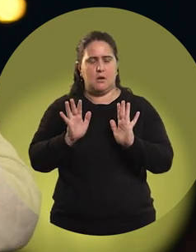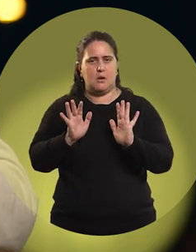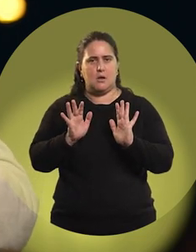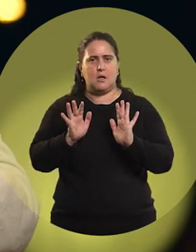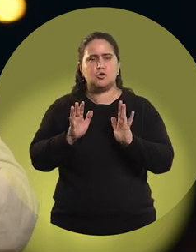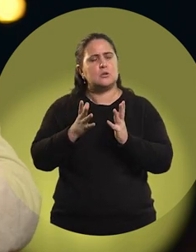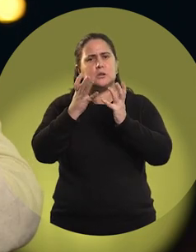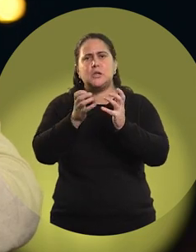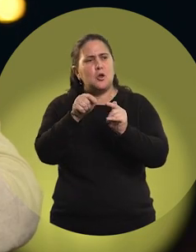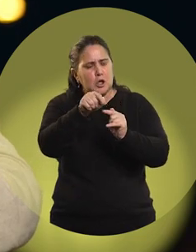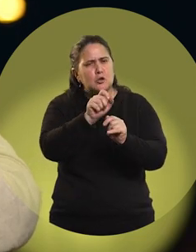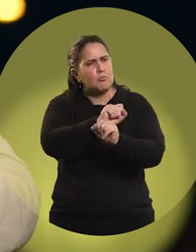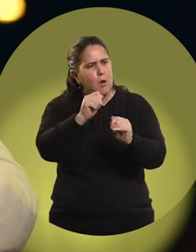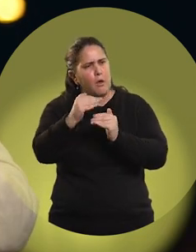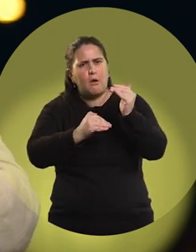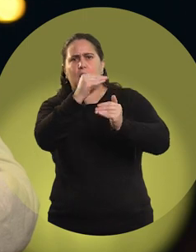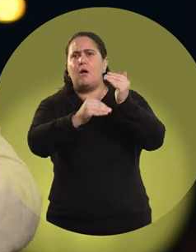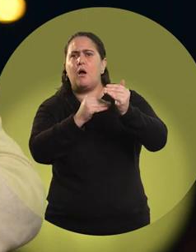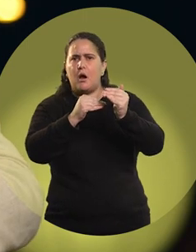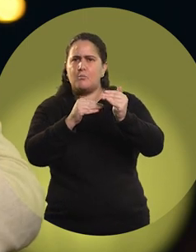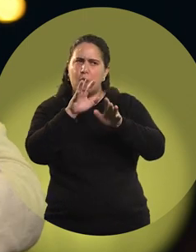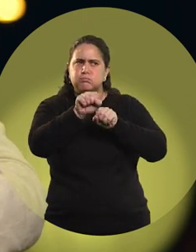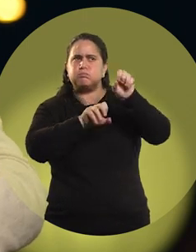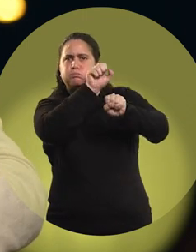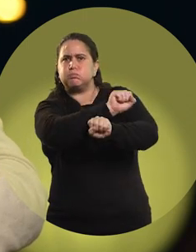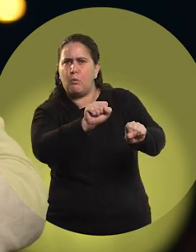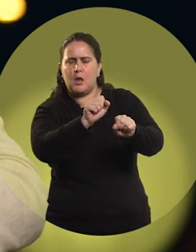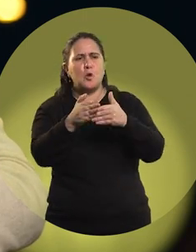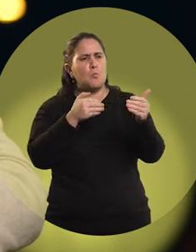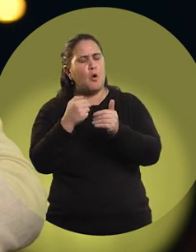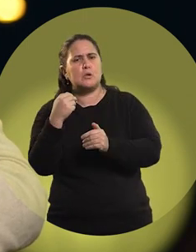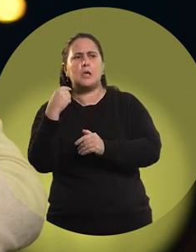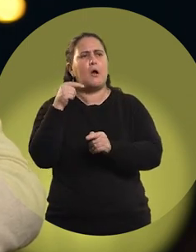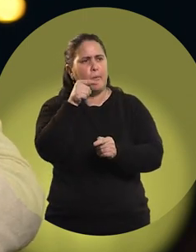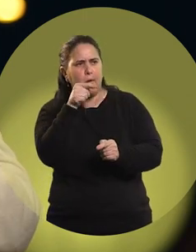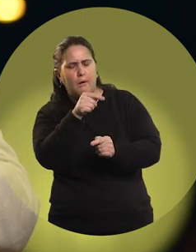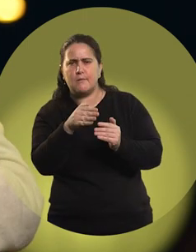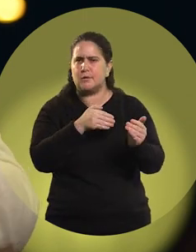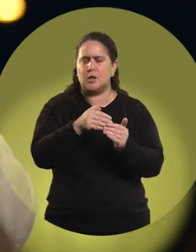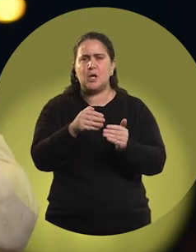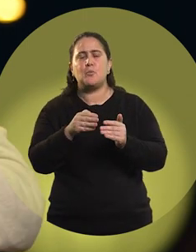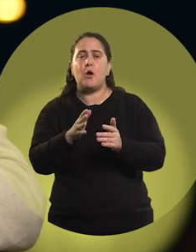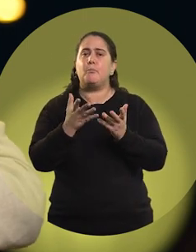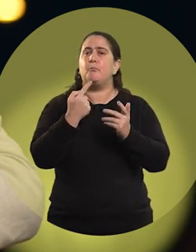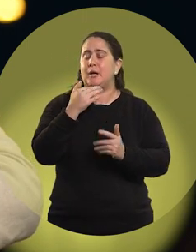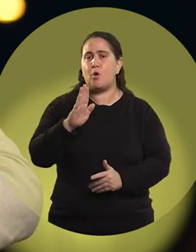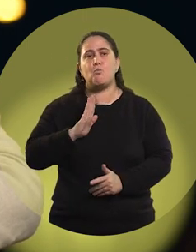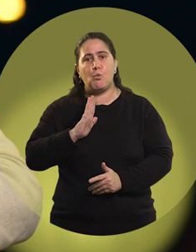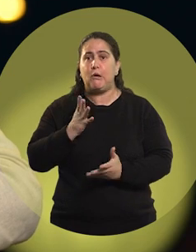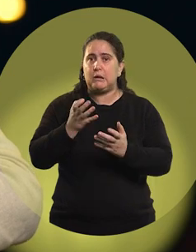of being what they want to be and free to develop without prejudice. This applies to a woman who wants to be a pilot,